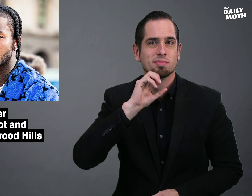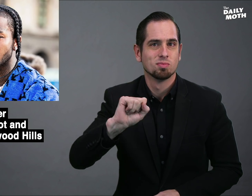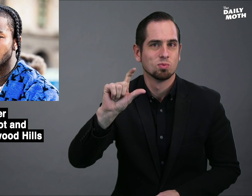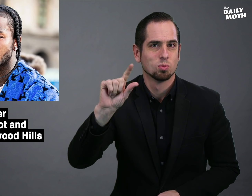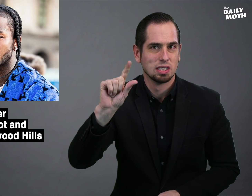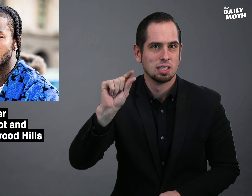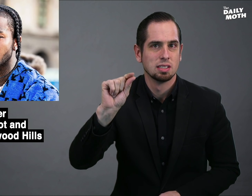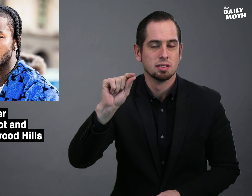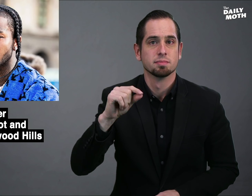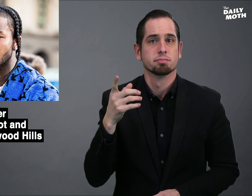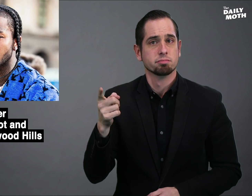and he was 20.